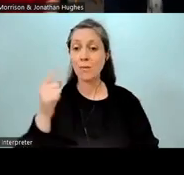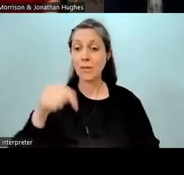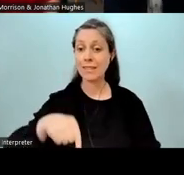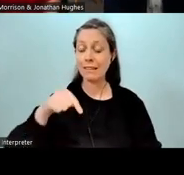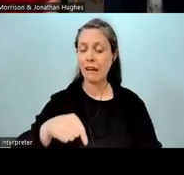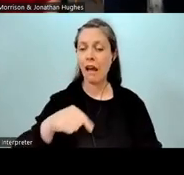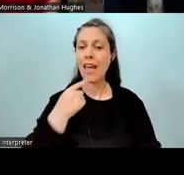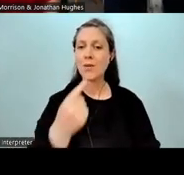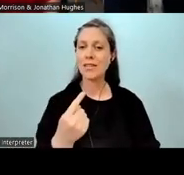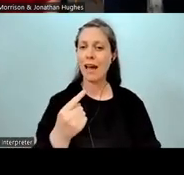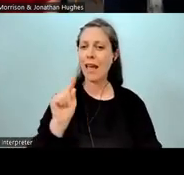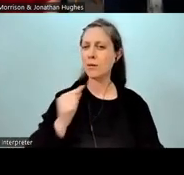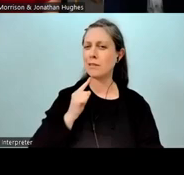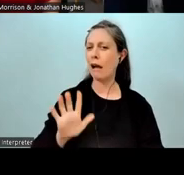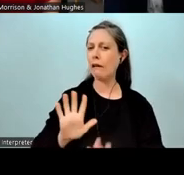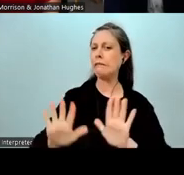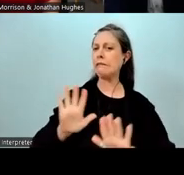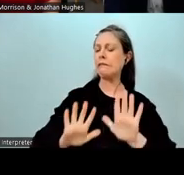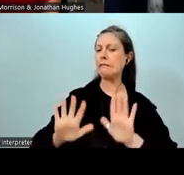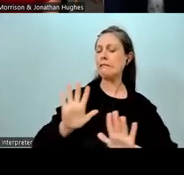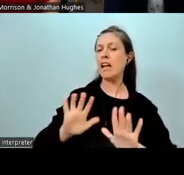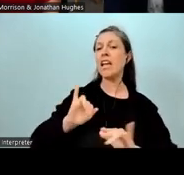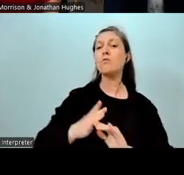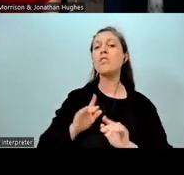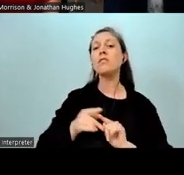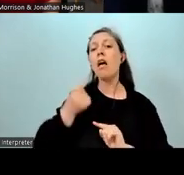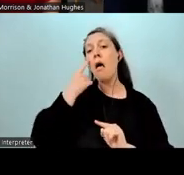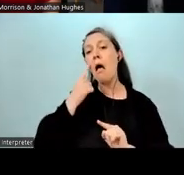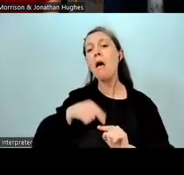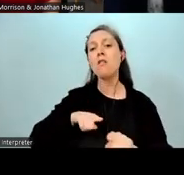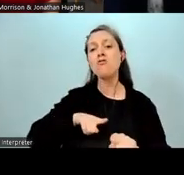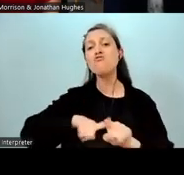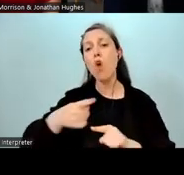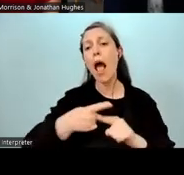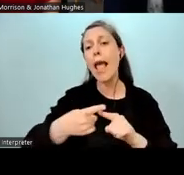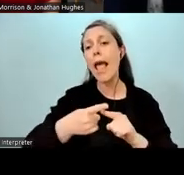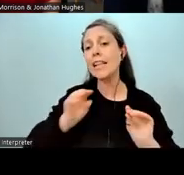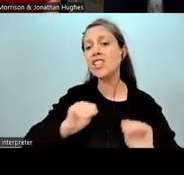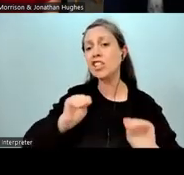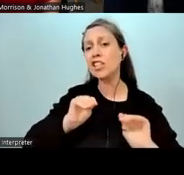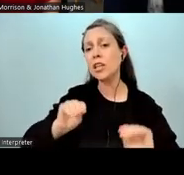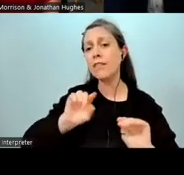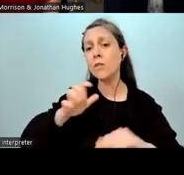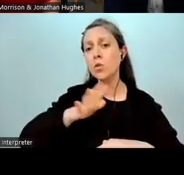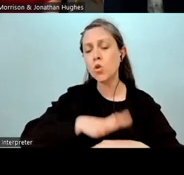he would say he was a little bit reluctant, 'cause it was first dipping his toe into English medium education, and obviously I don't know if he'd had